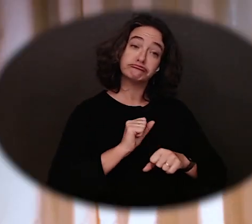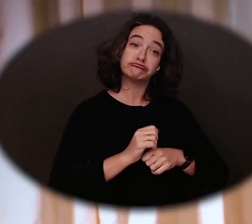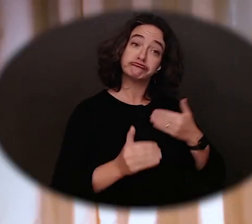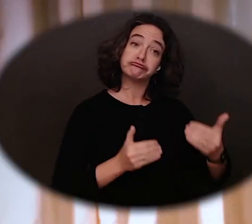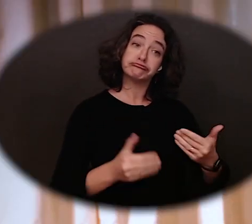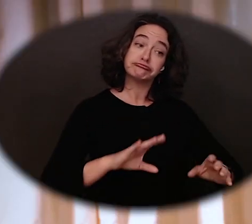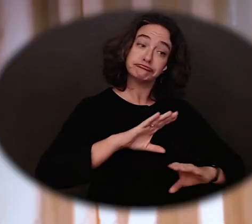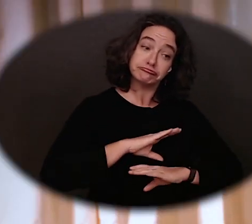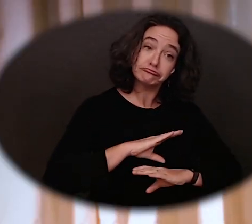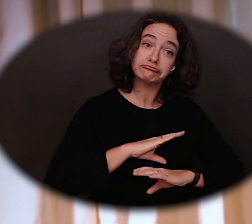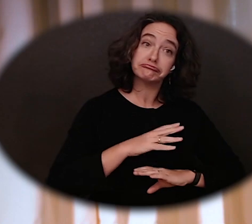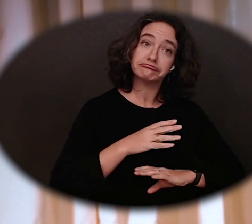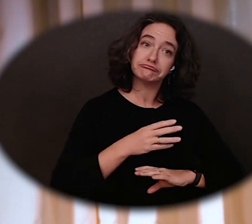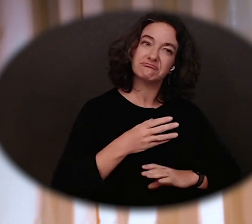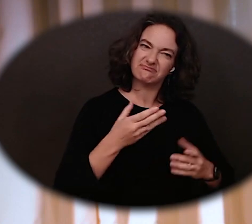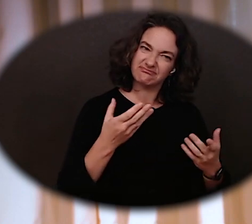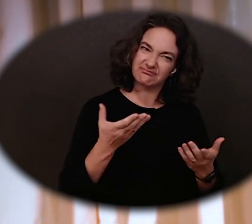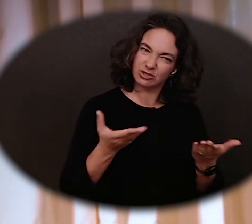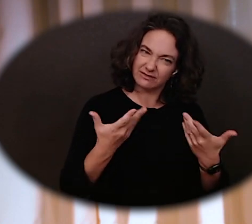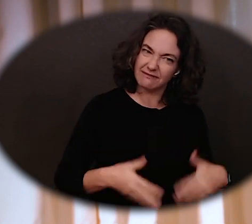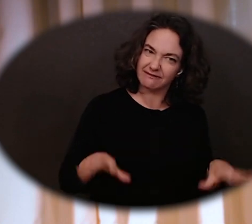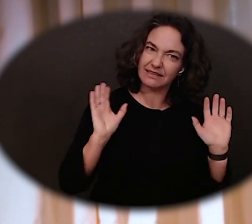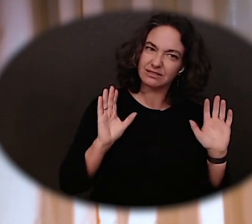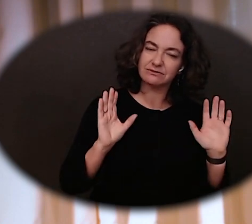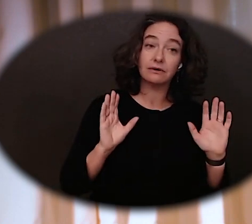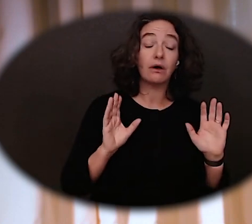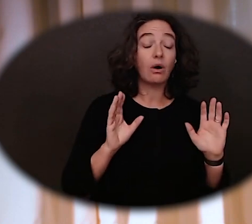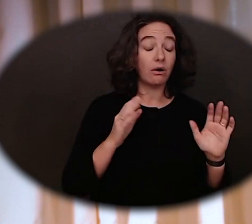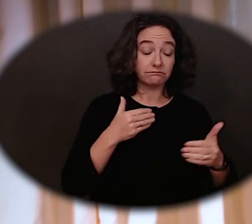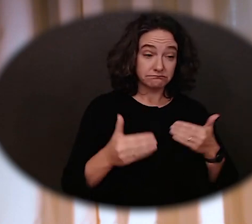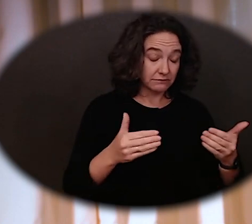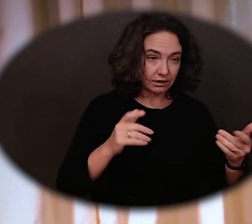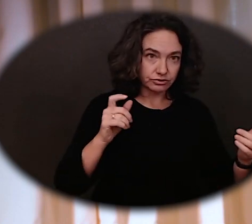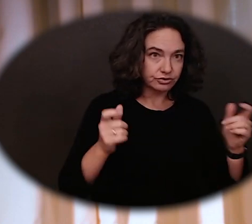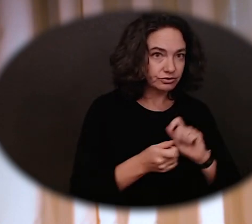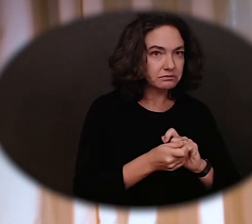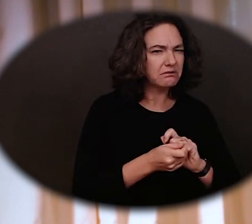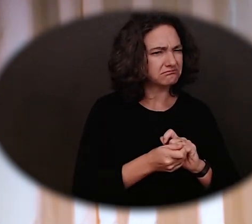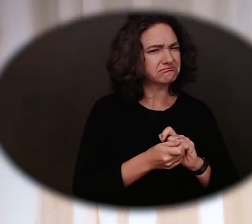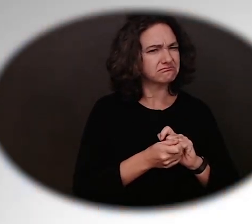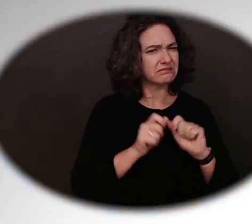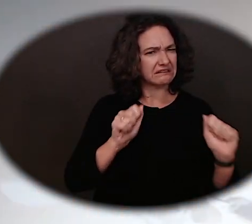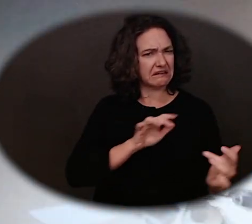Should something change and you need DVR's help again. You may always contact your DVR partner.